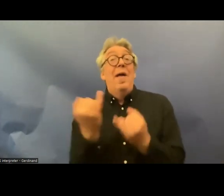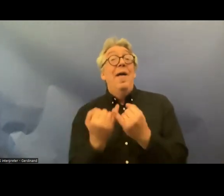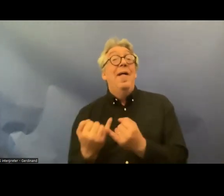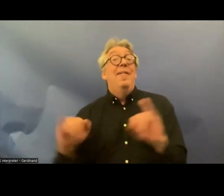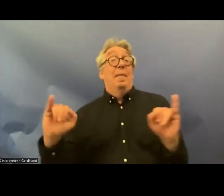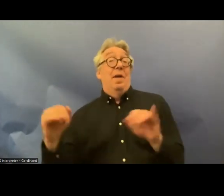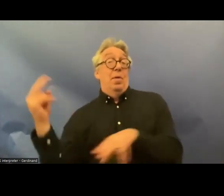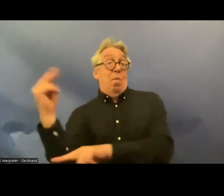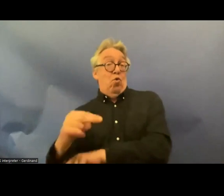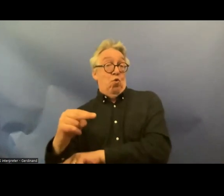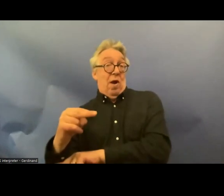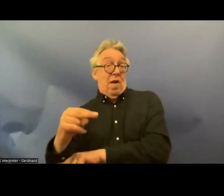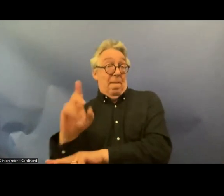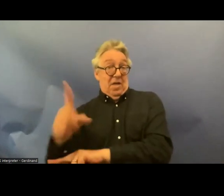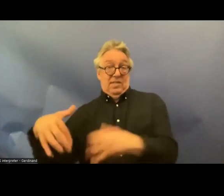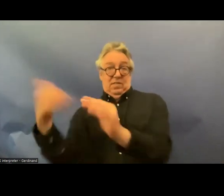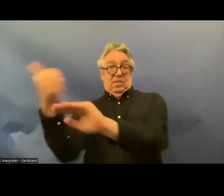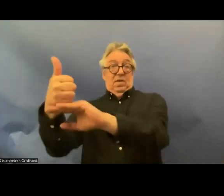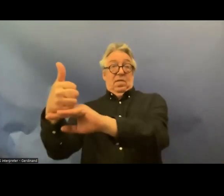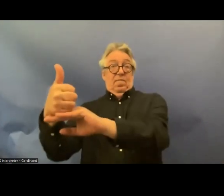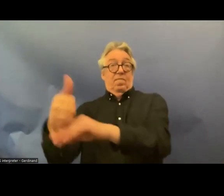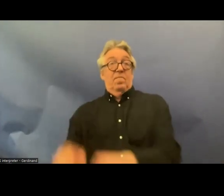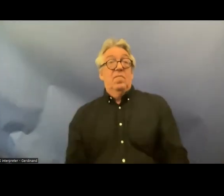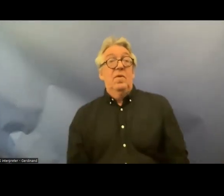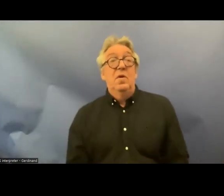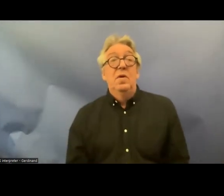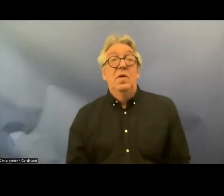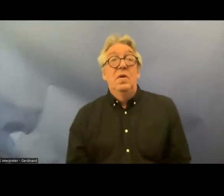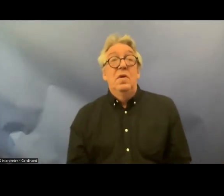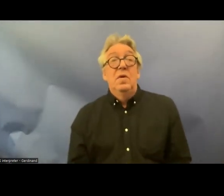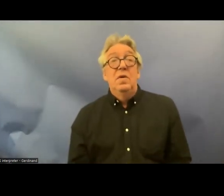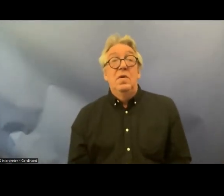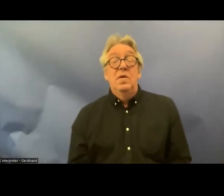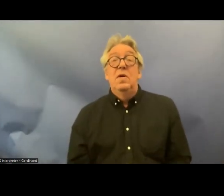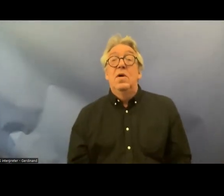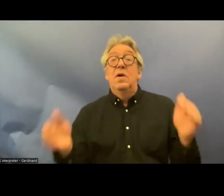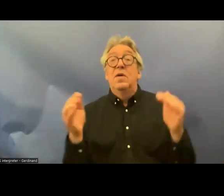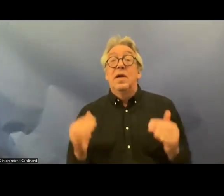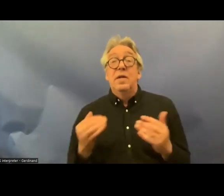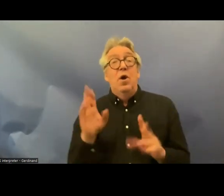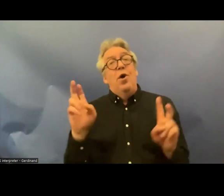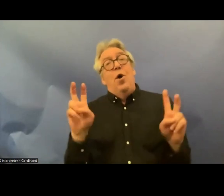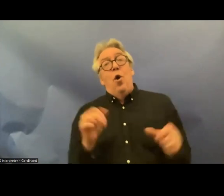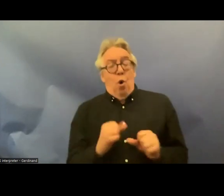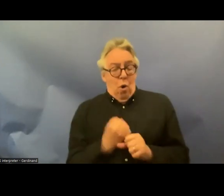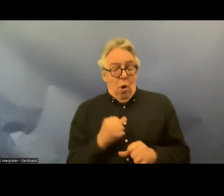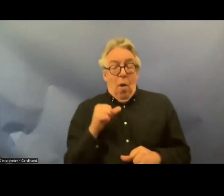monitoring and then we also have the procedural Provisions with respect to